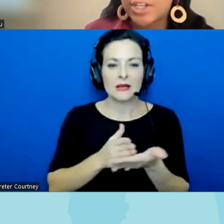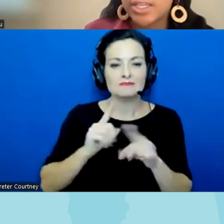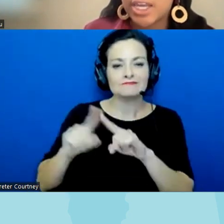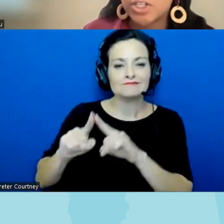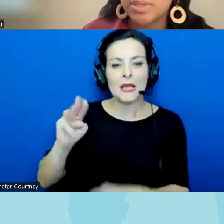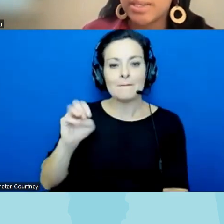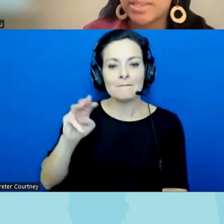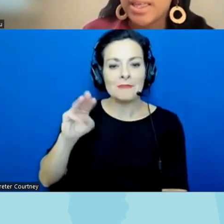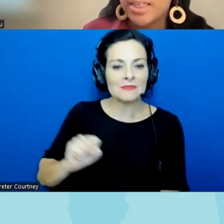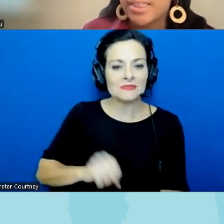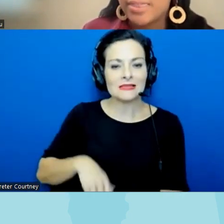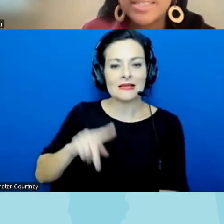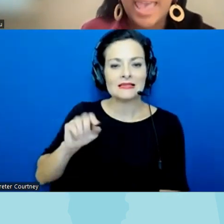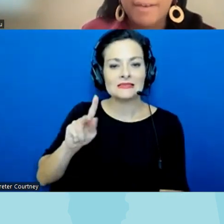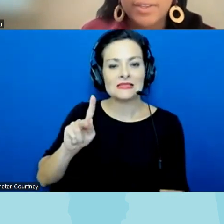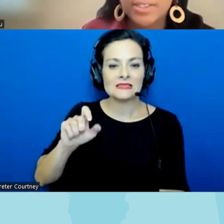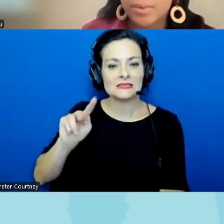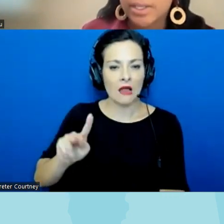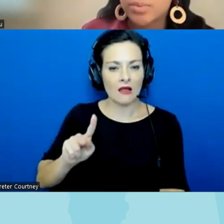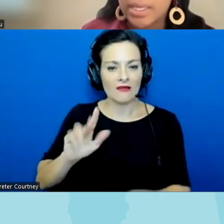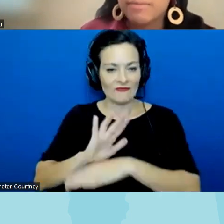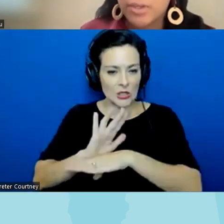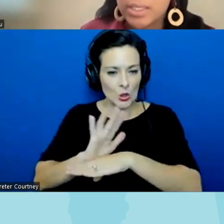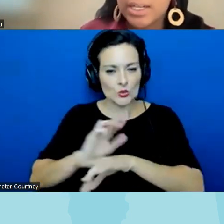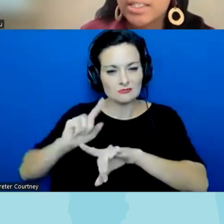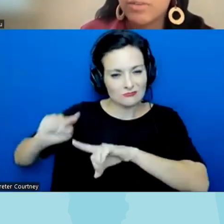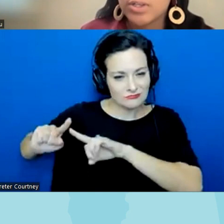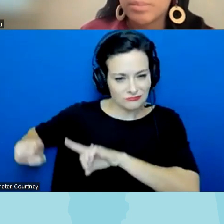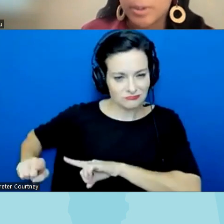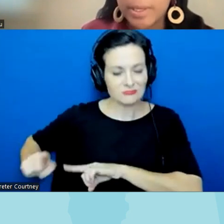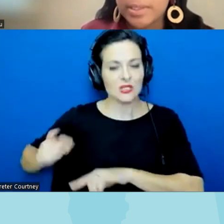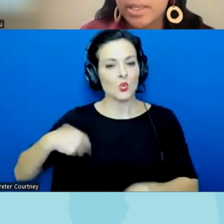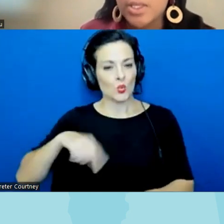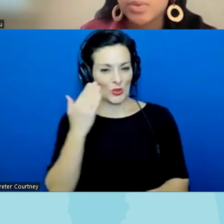education because this advocacy work is really confusing and it's confusing on purpose so we